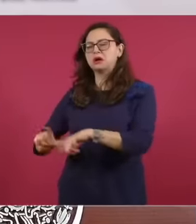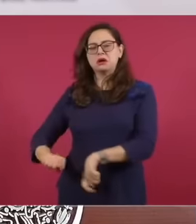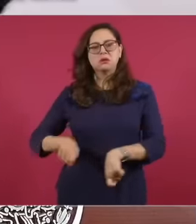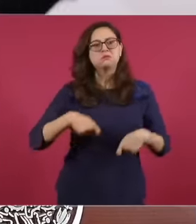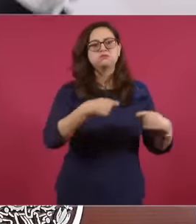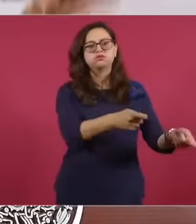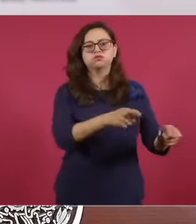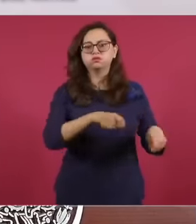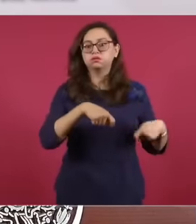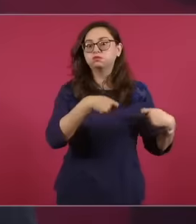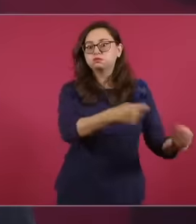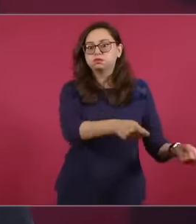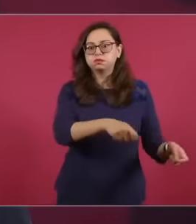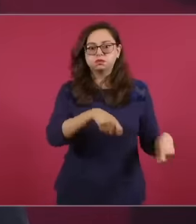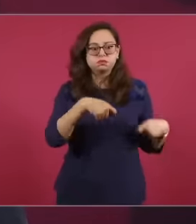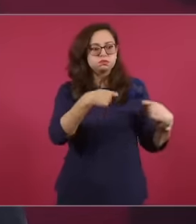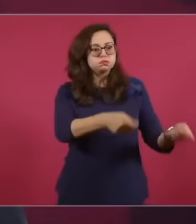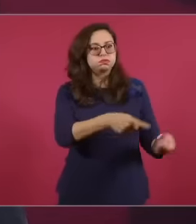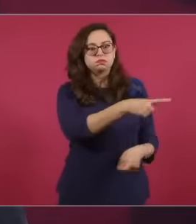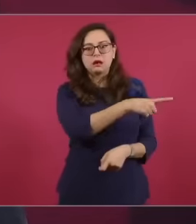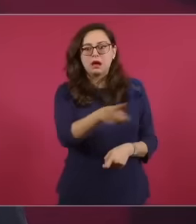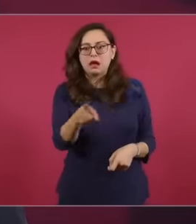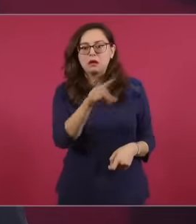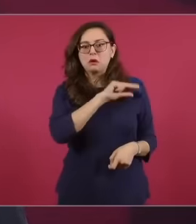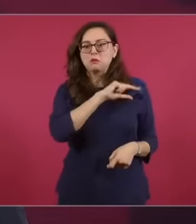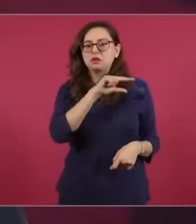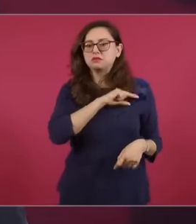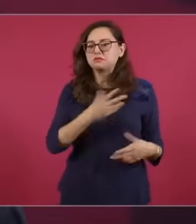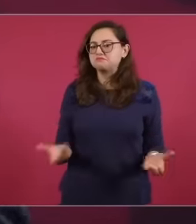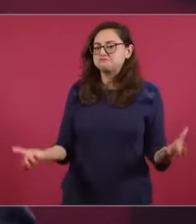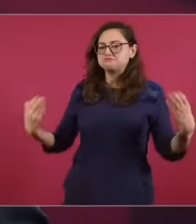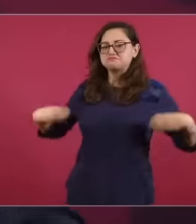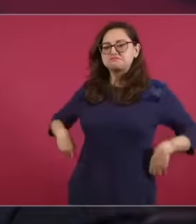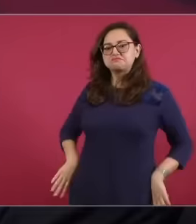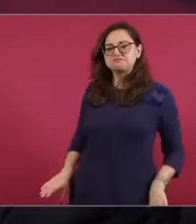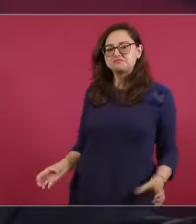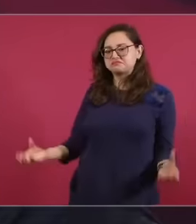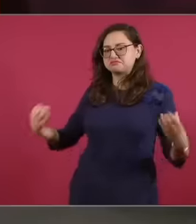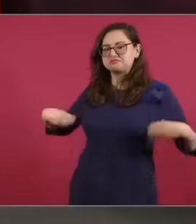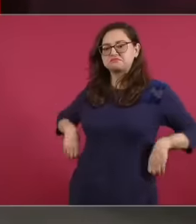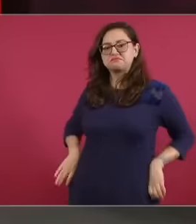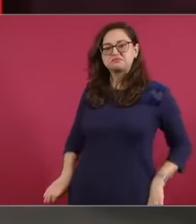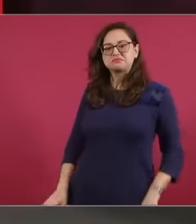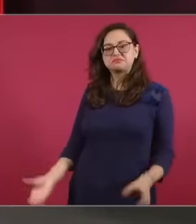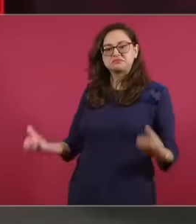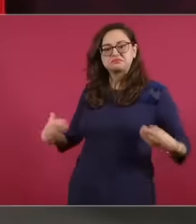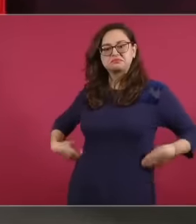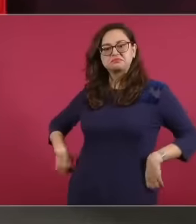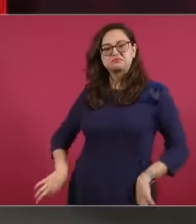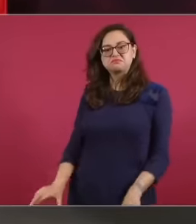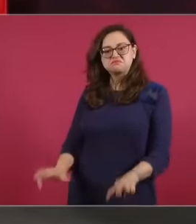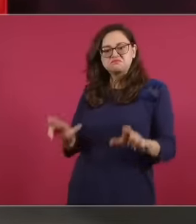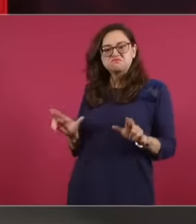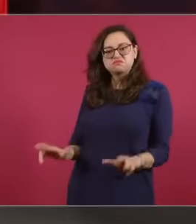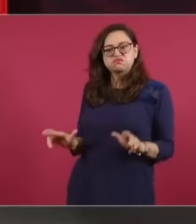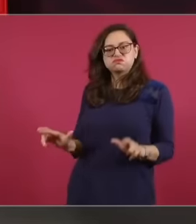history and for that they modified the constitution